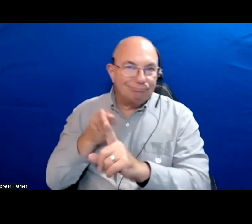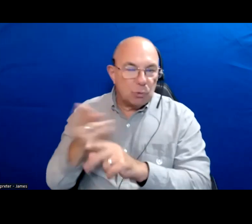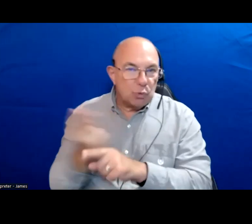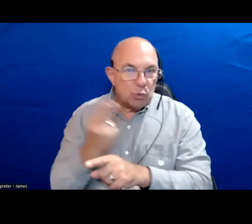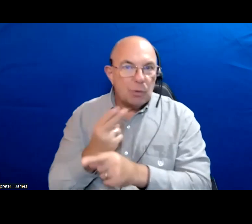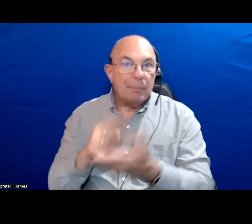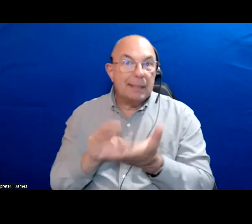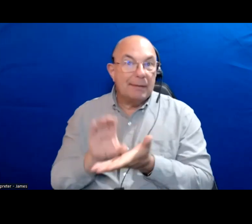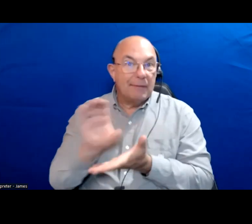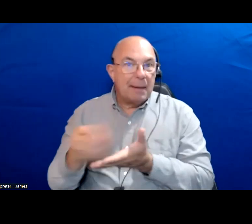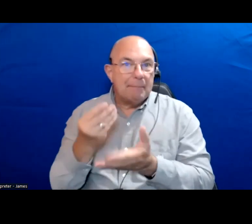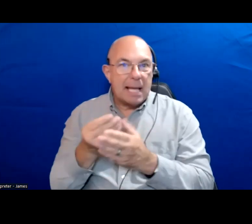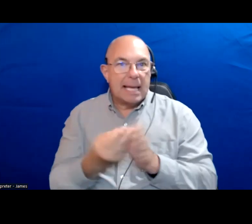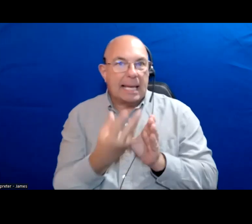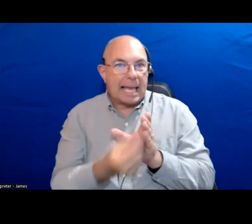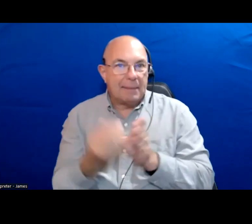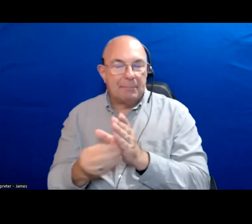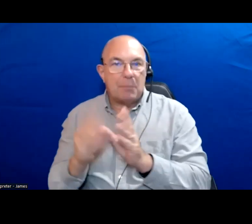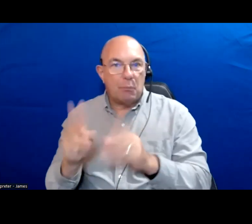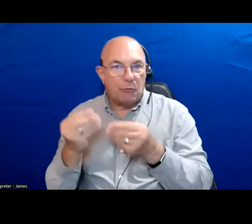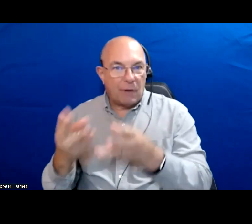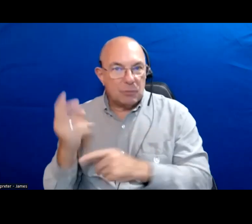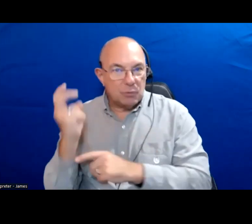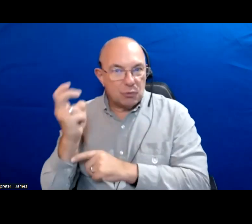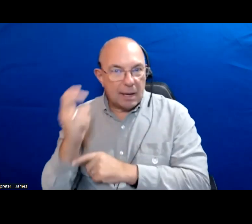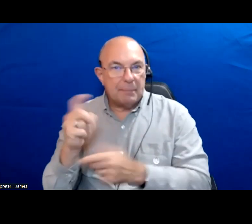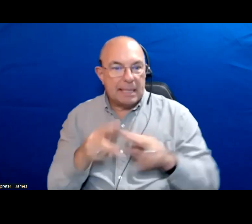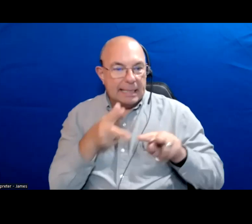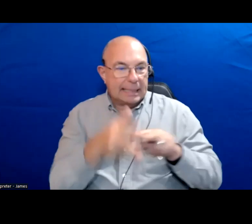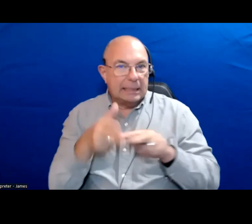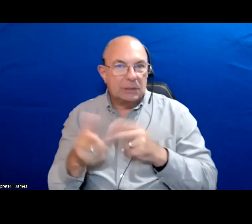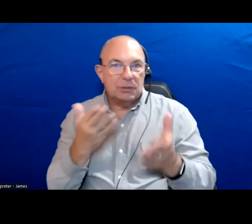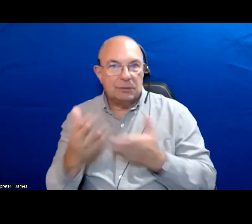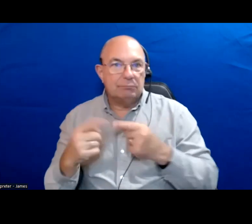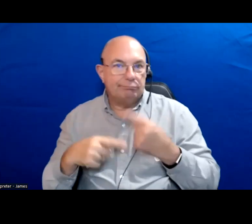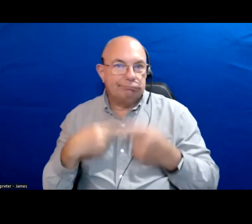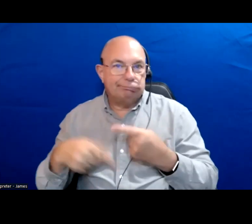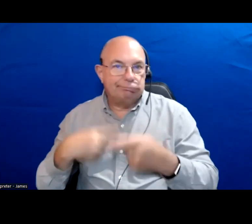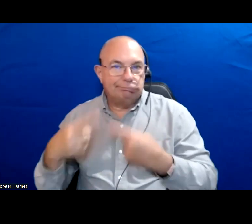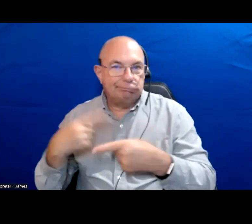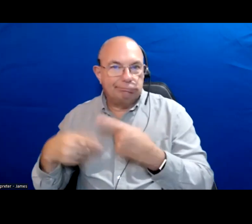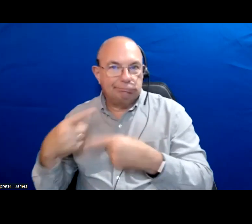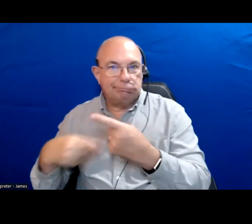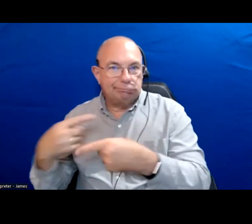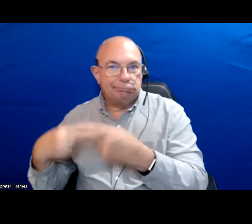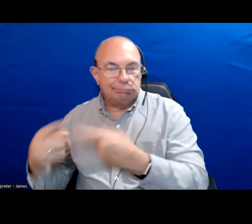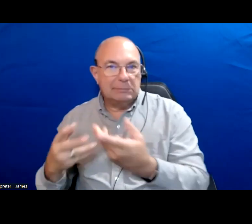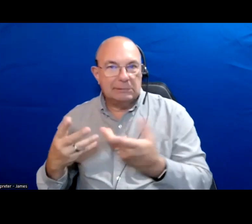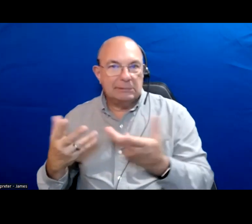funding gaps in transit provision which leads to cuts to service. And that cycle goes around and around.